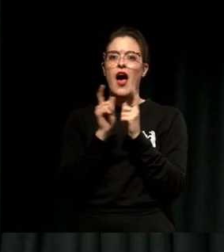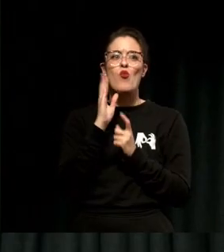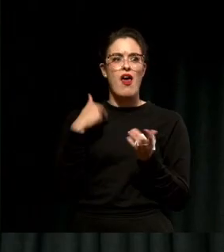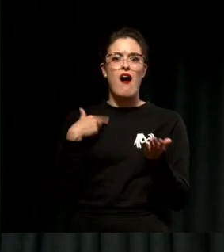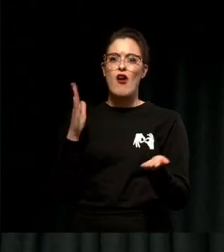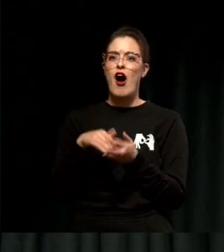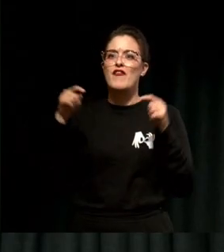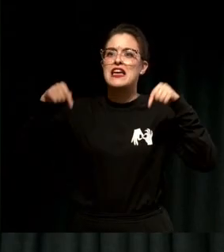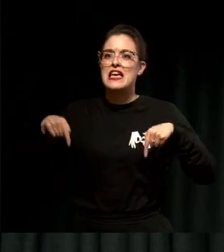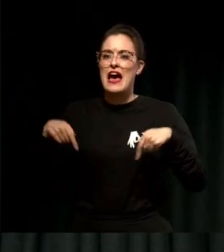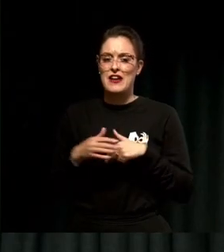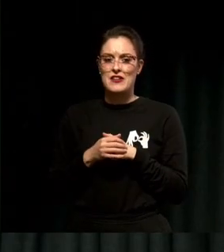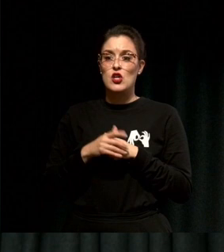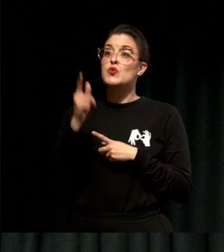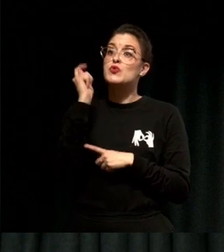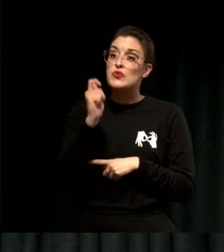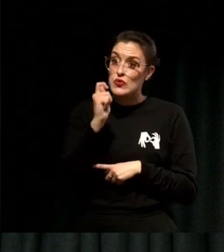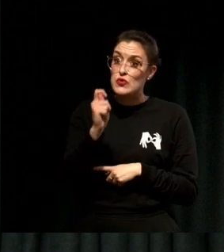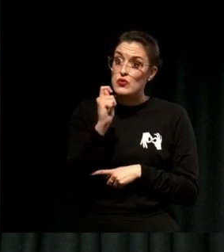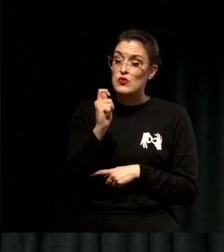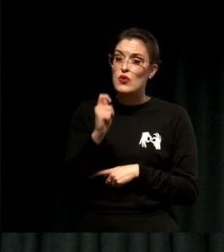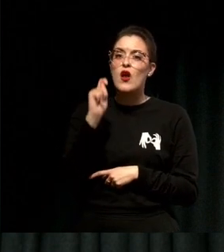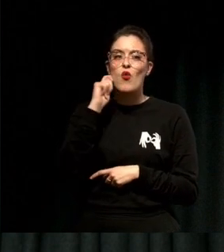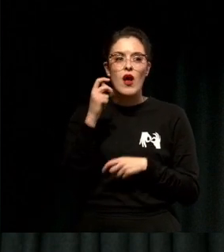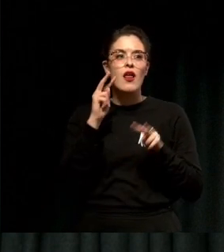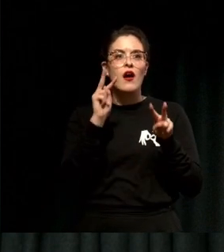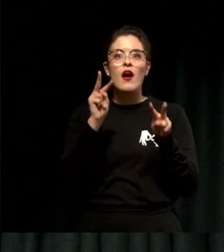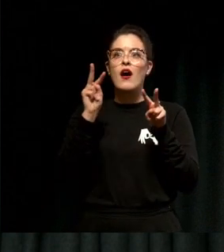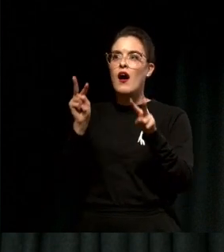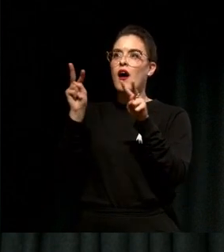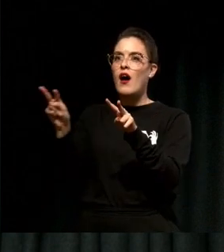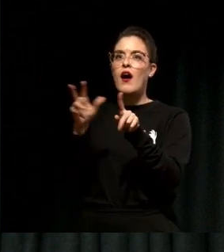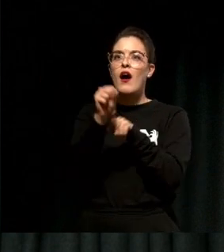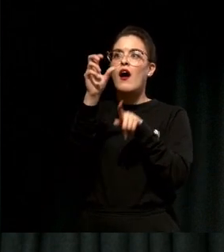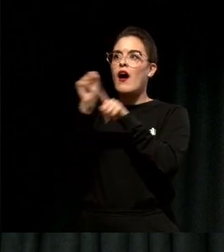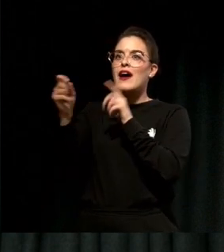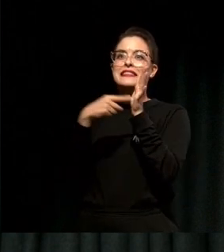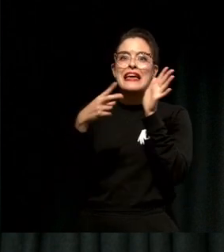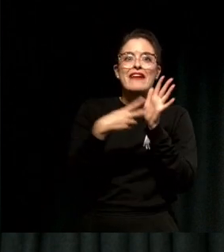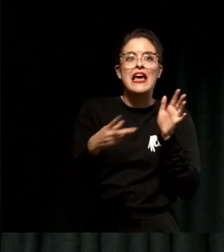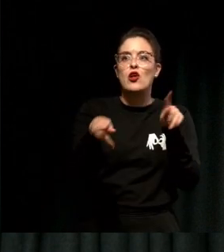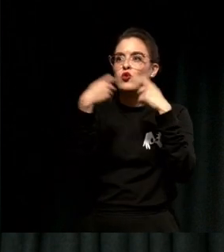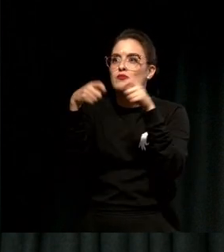Soon we'll see more and more and more of us in the media and in politics for the first